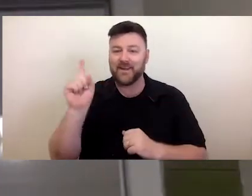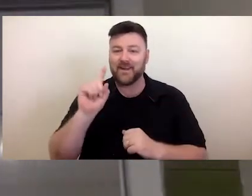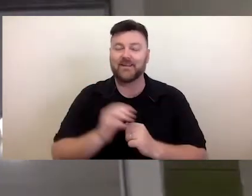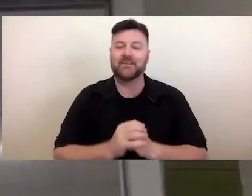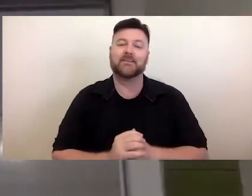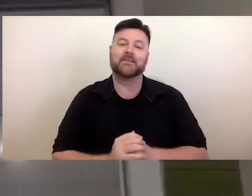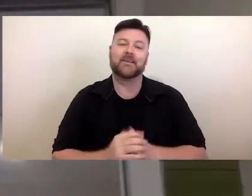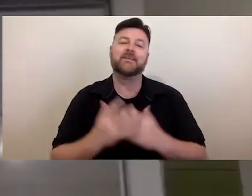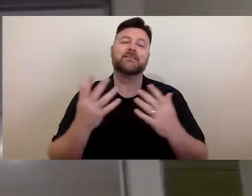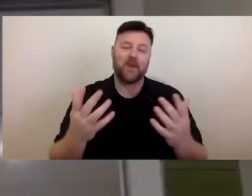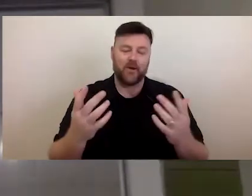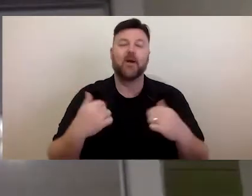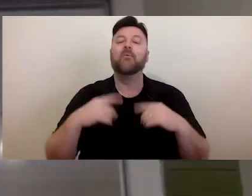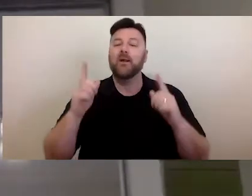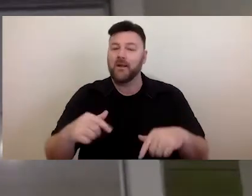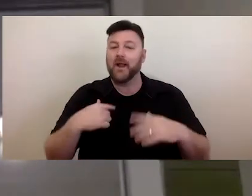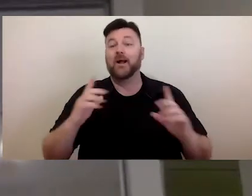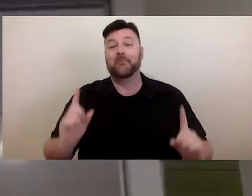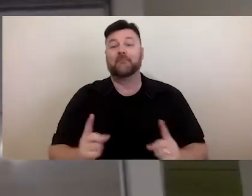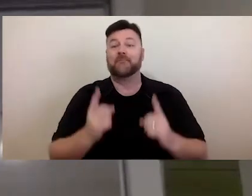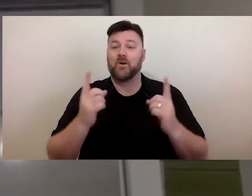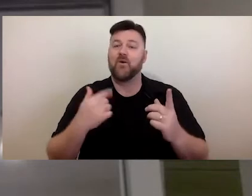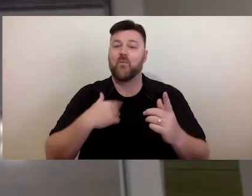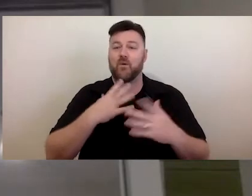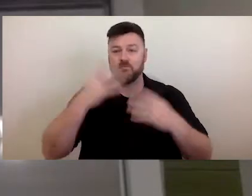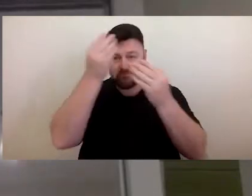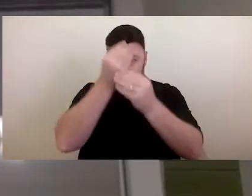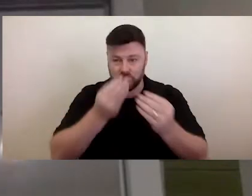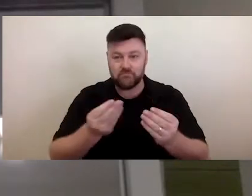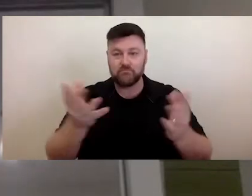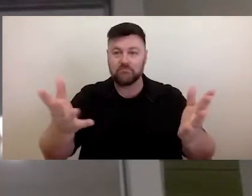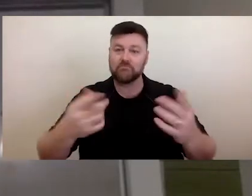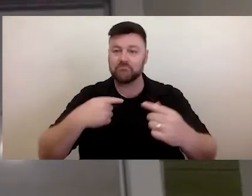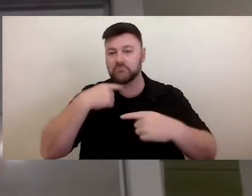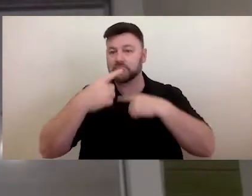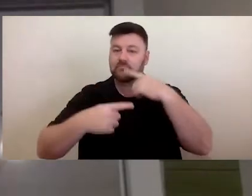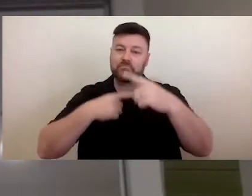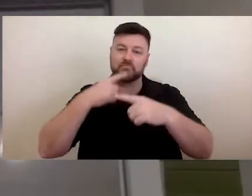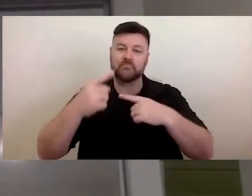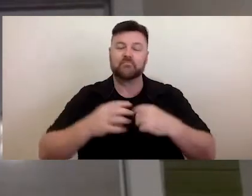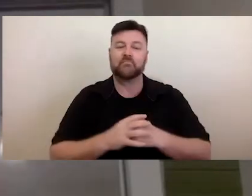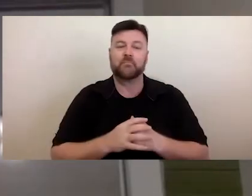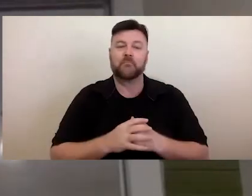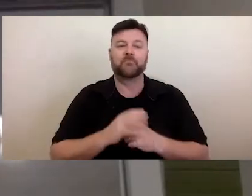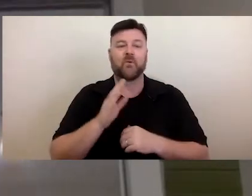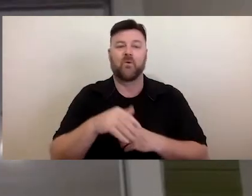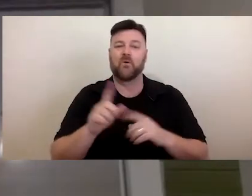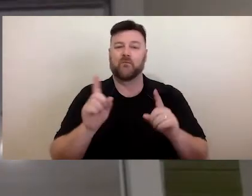all, I wanted to give you all a bit of information about Access2Arts and